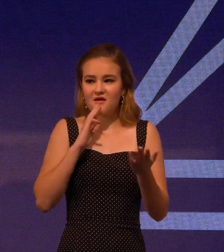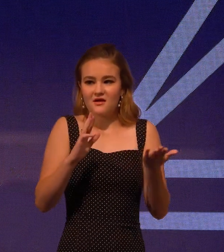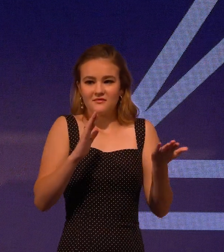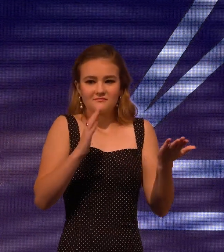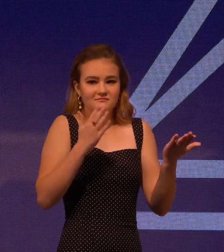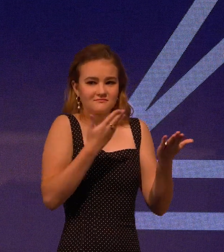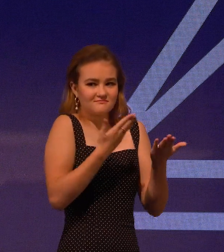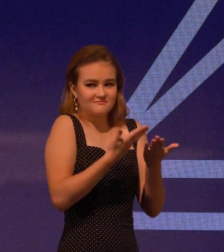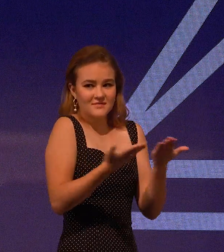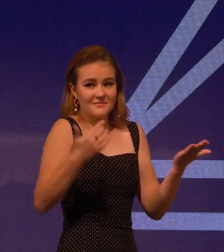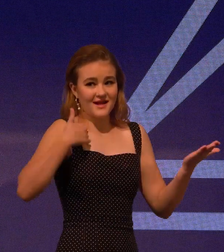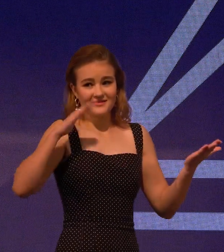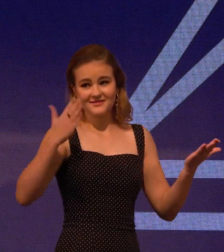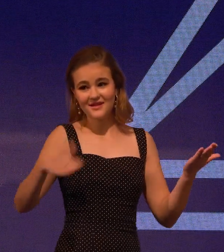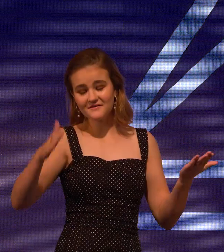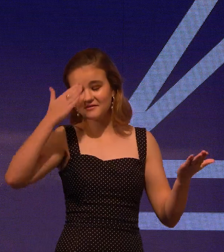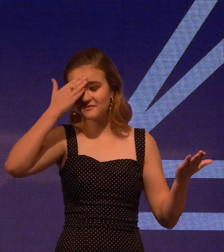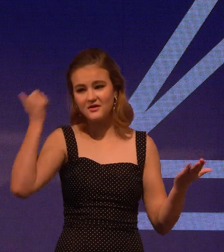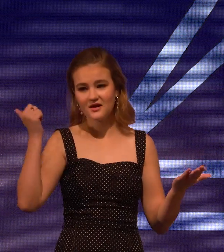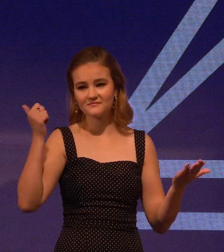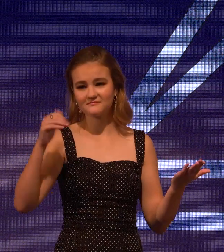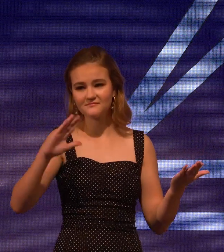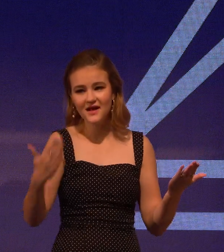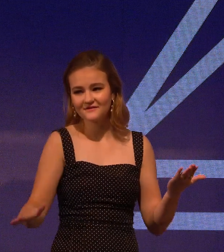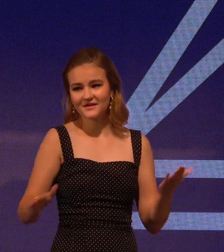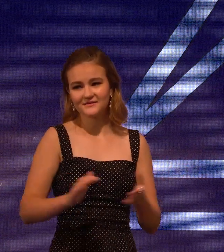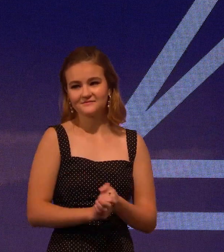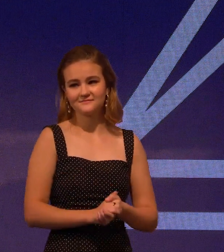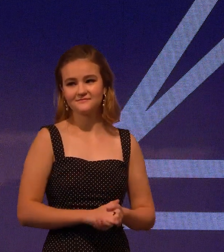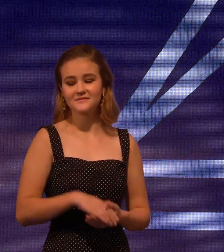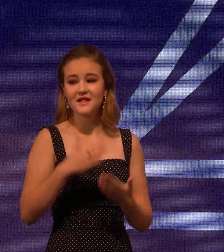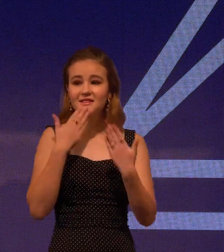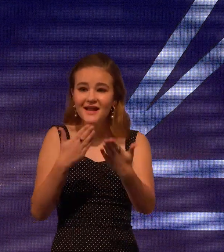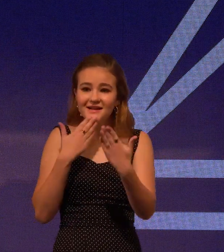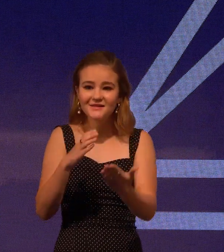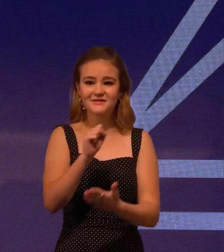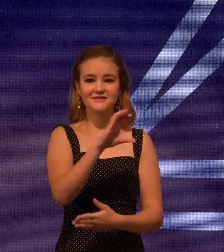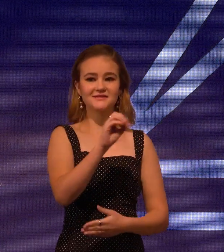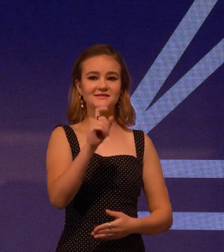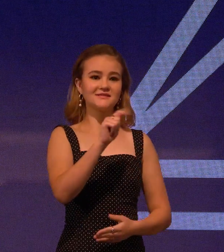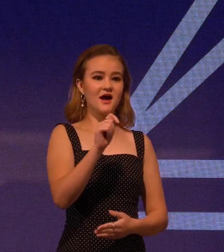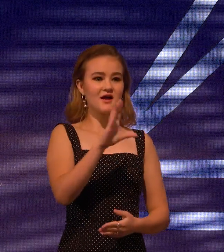while working A Quiet Place are something I'll never forget. Never. Thank you so much